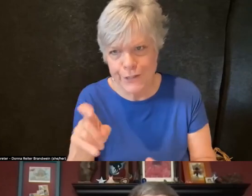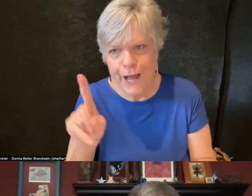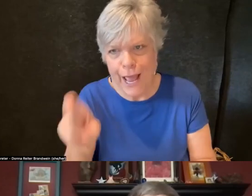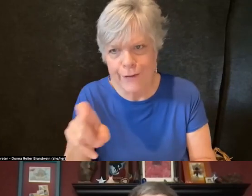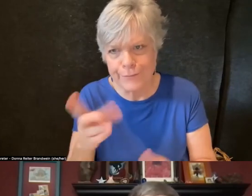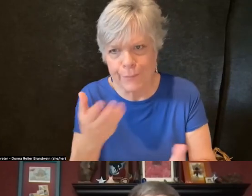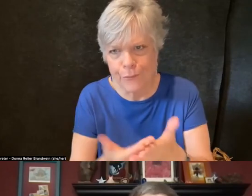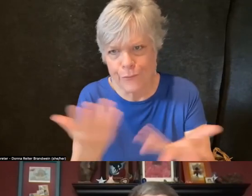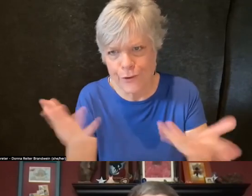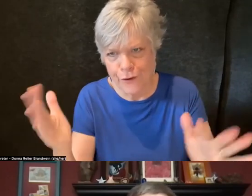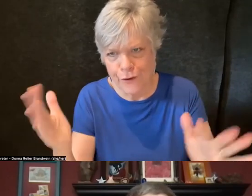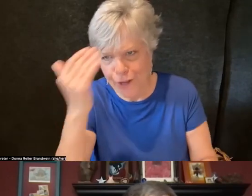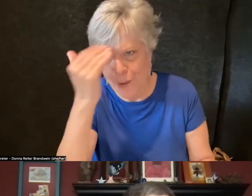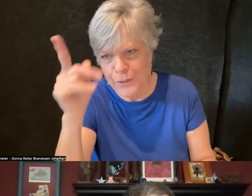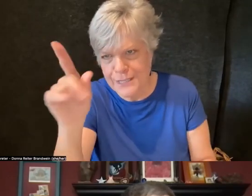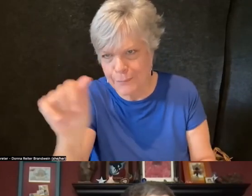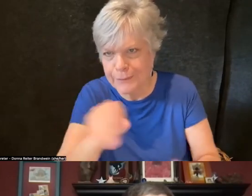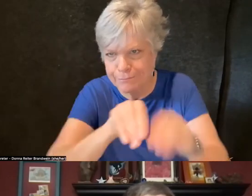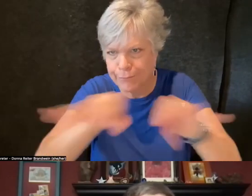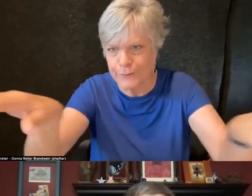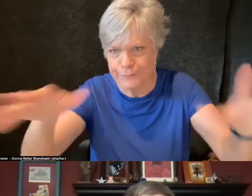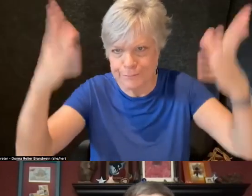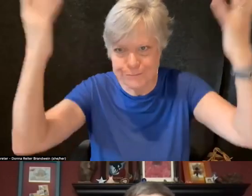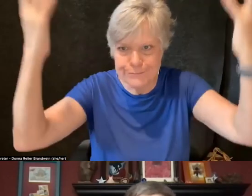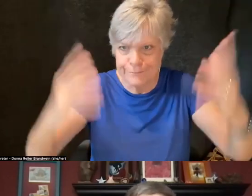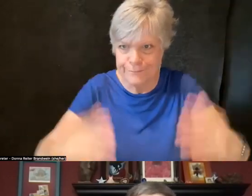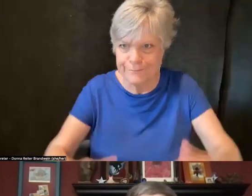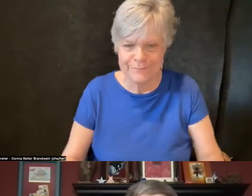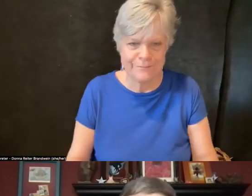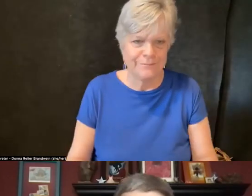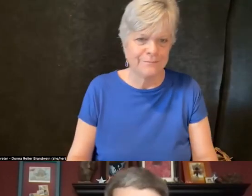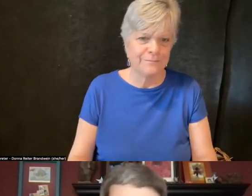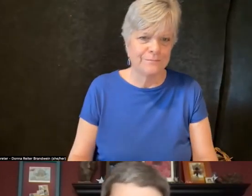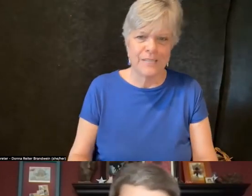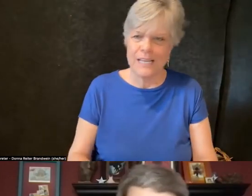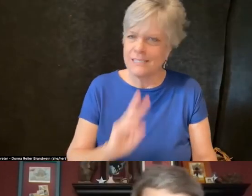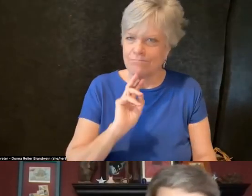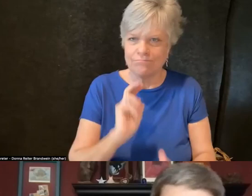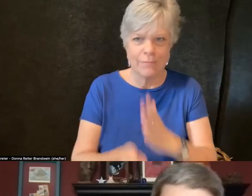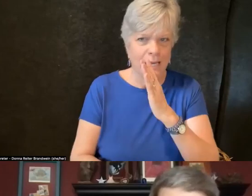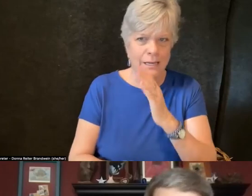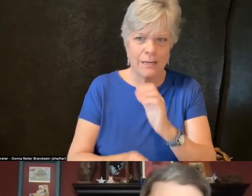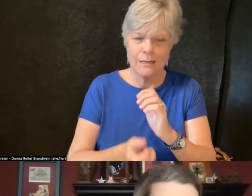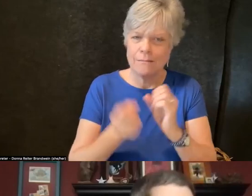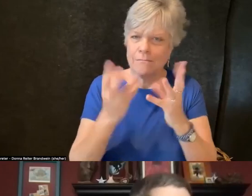that disability is very deeply ingrained in many folks' lives,